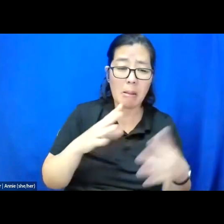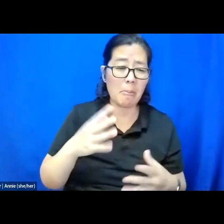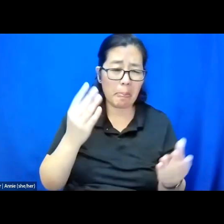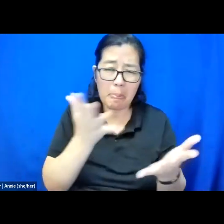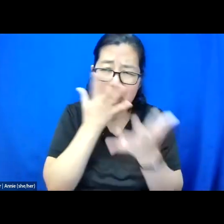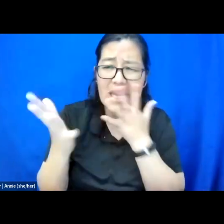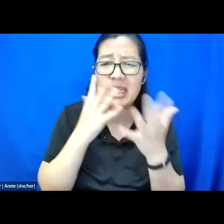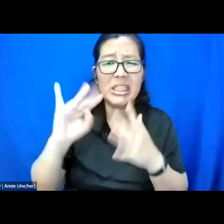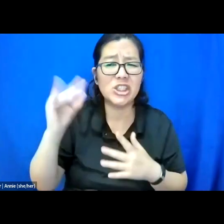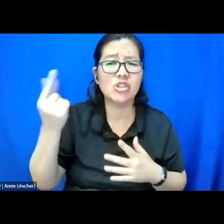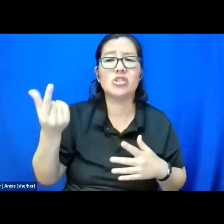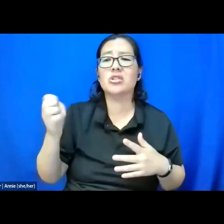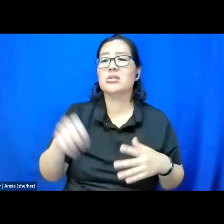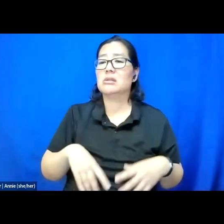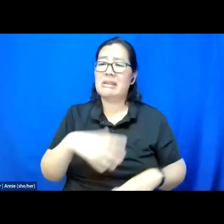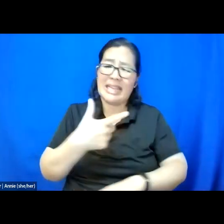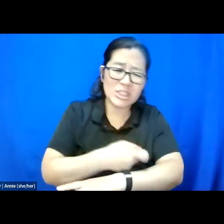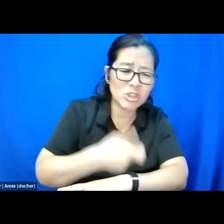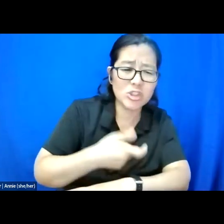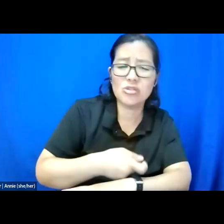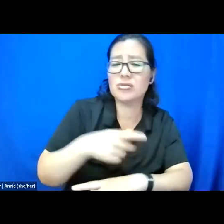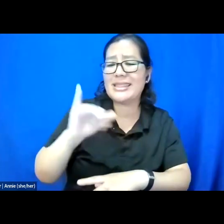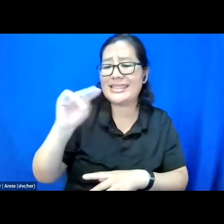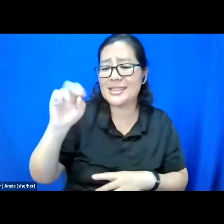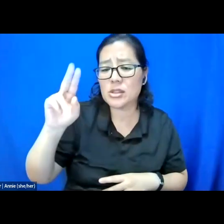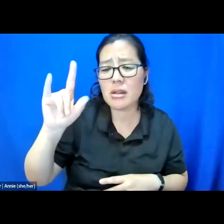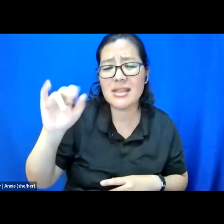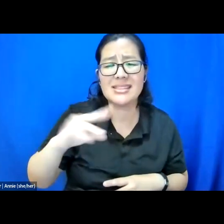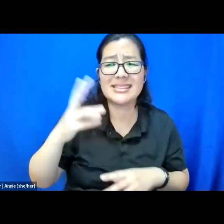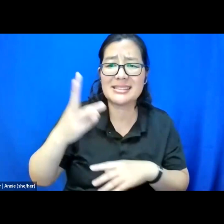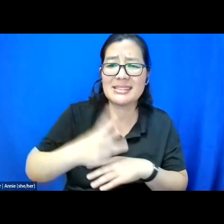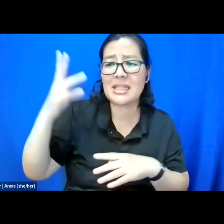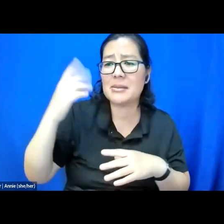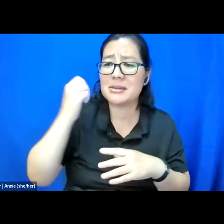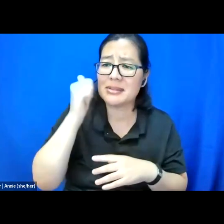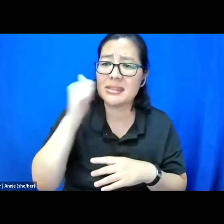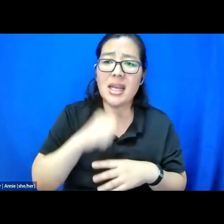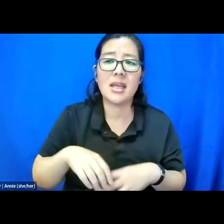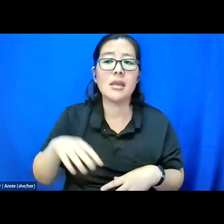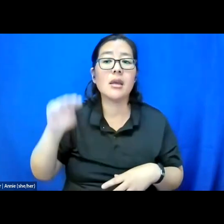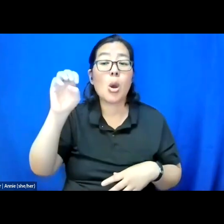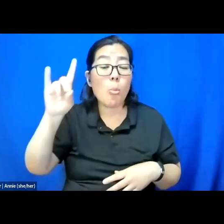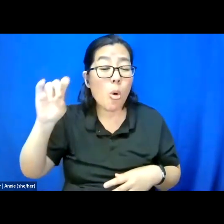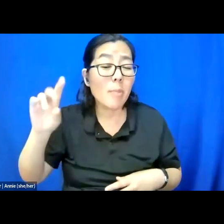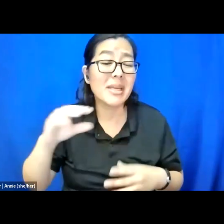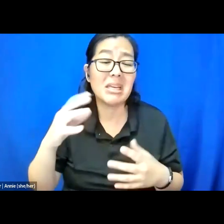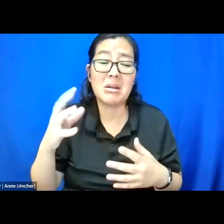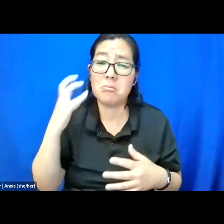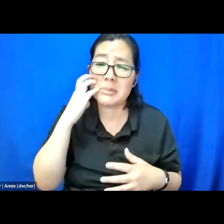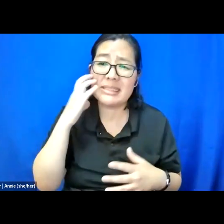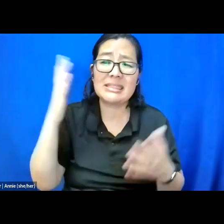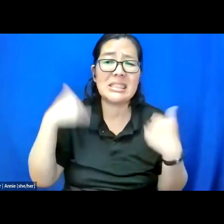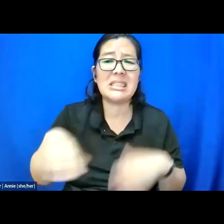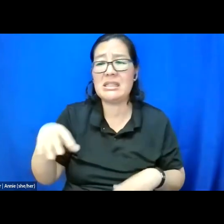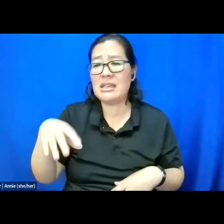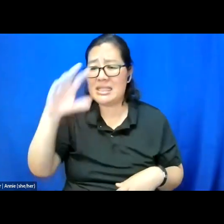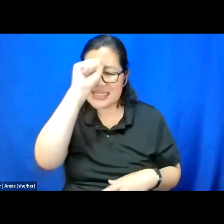insulin shots five times a day, five, the morbid obesity, six the schizophrenia, seven the mania,